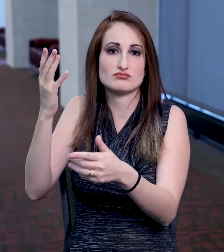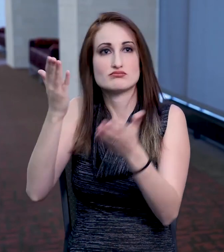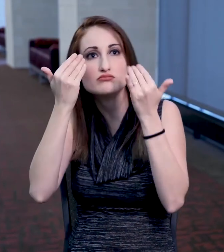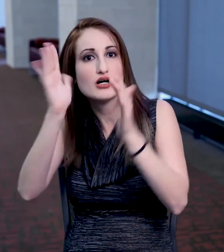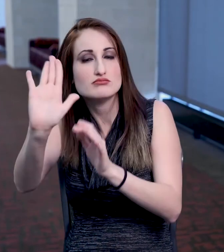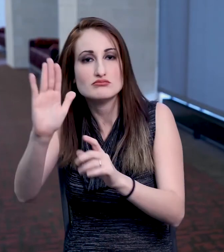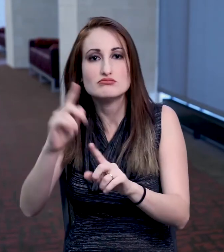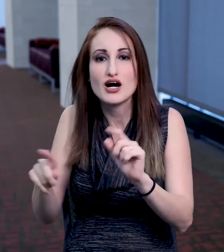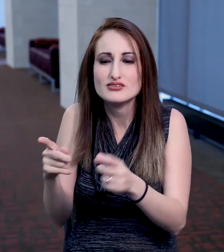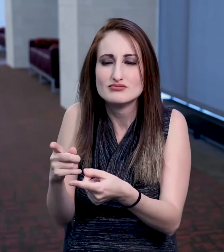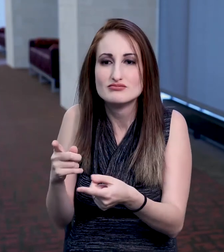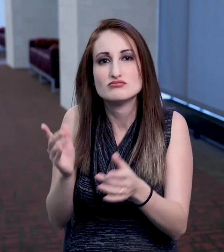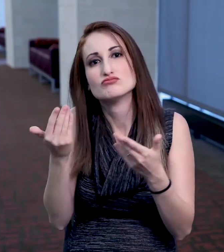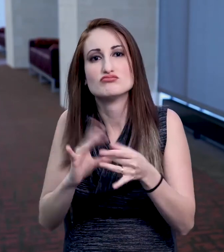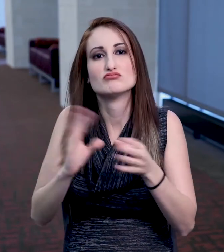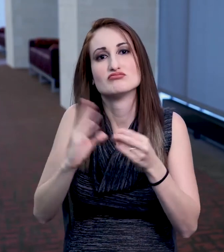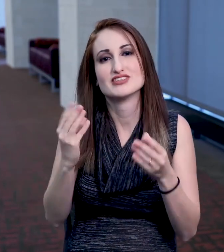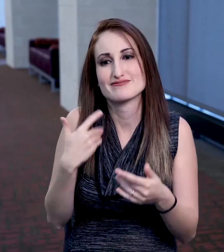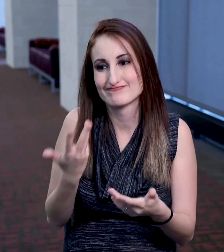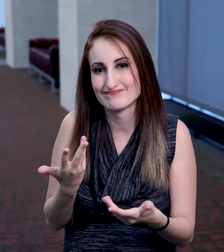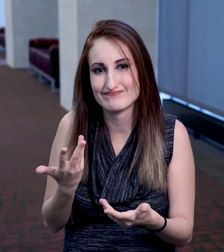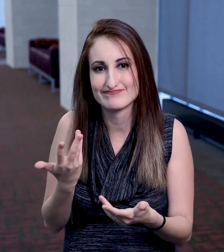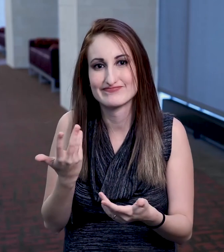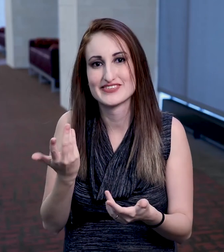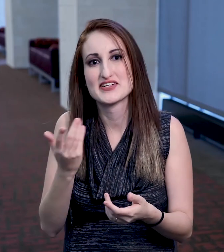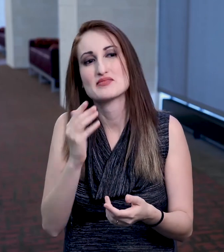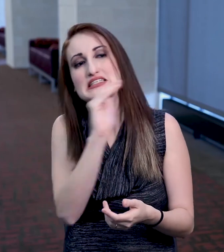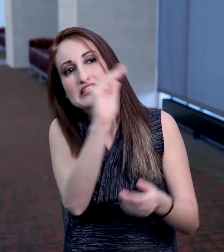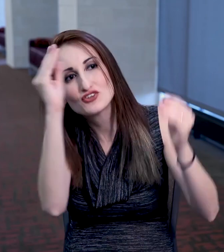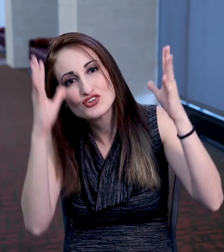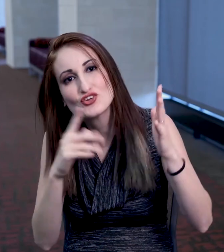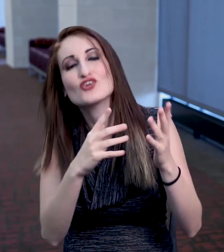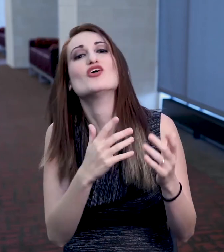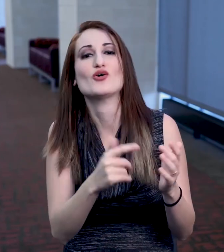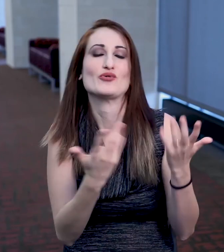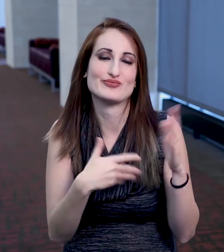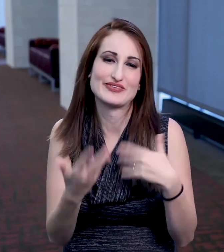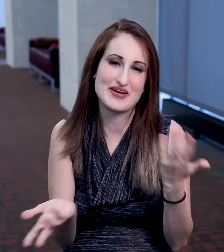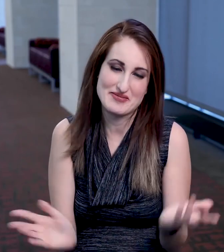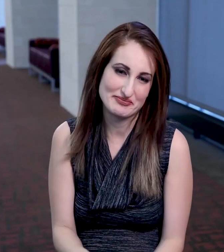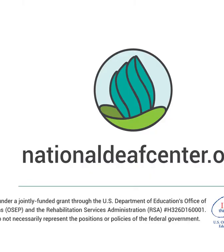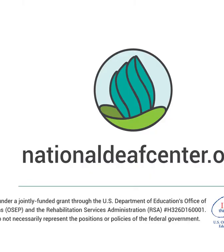They themselves did not have a clue about makeup, but they would continue interpreting nonetheless. That's when I would have to ask the teacher for clarification,